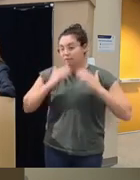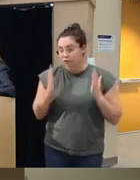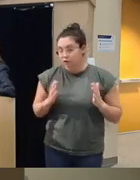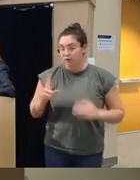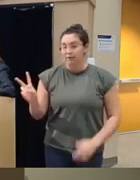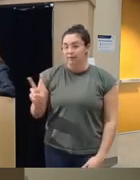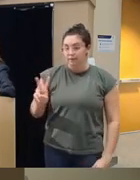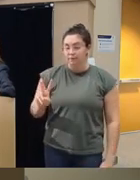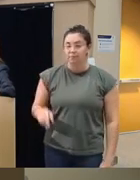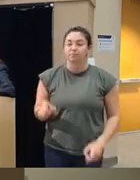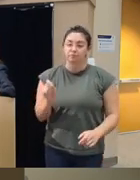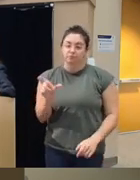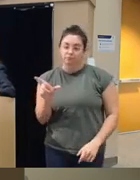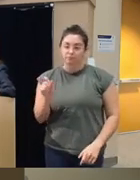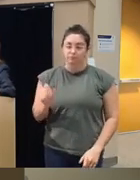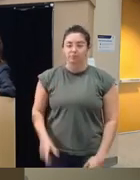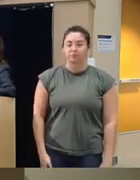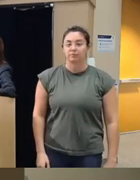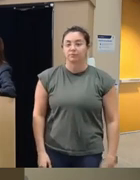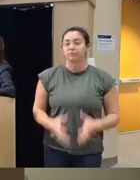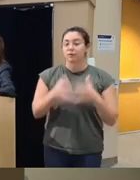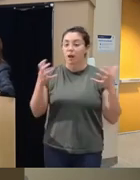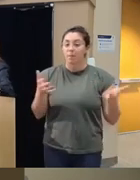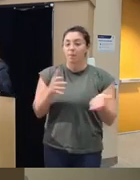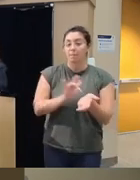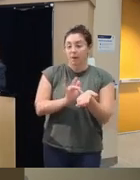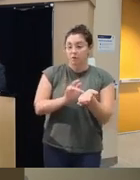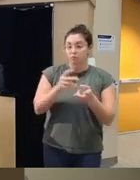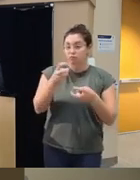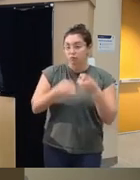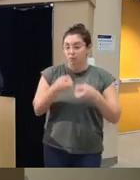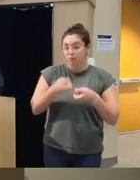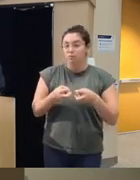ipd to what degree are they having any medical problems we developed some of the medical in